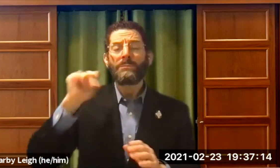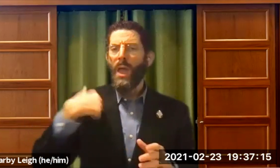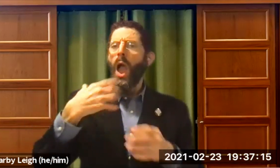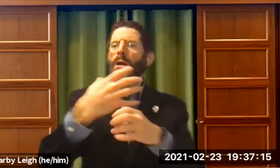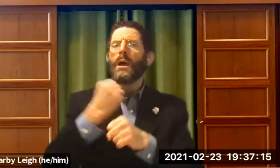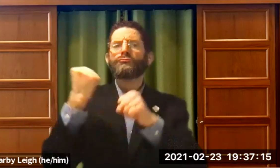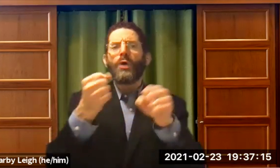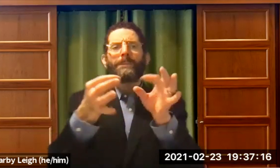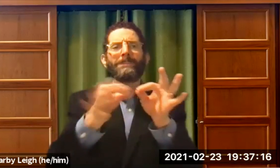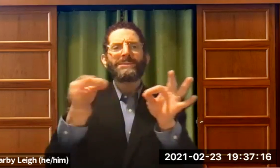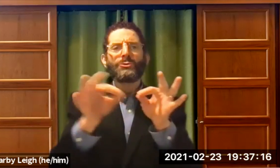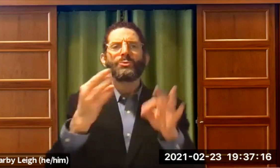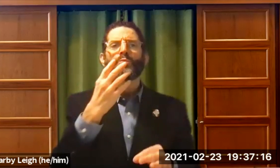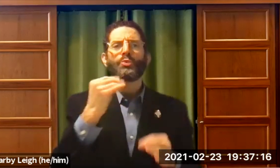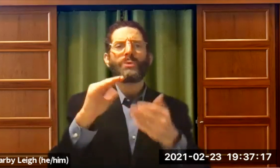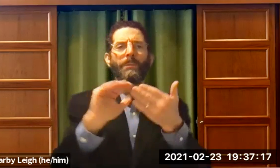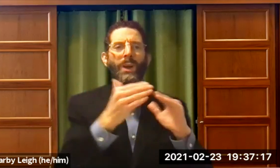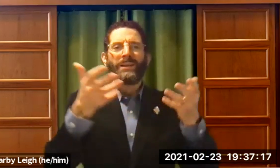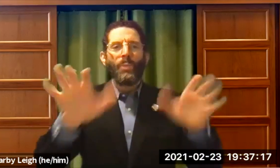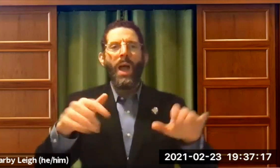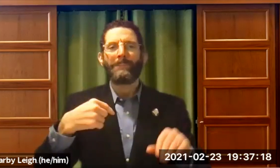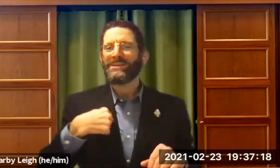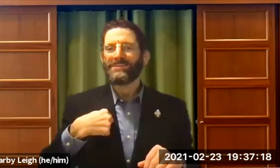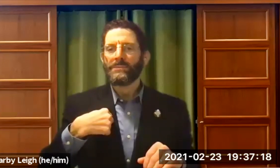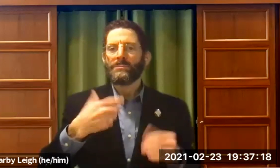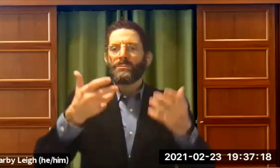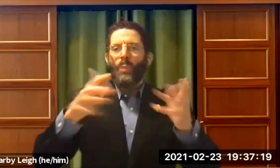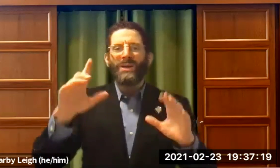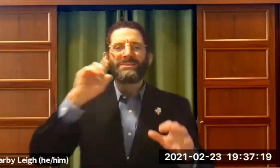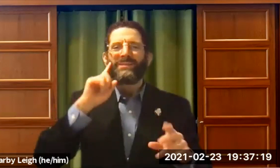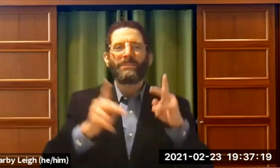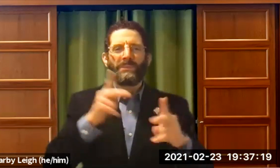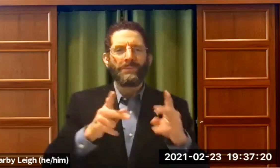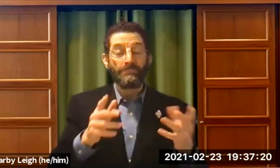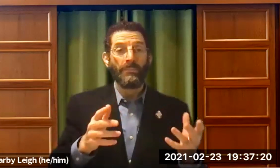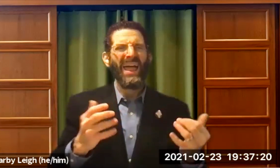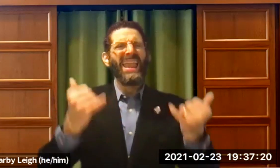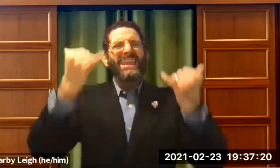About my background, I got a strong message that the Jewish community did not want me.